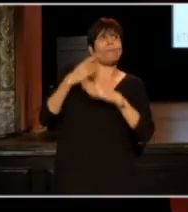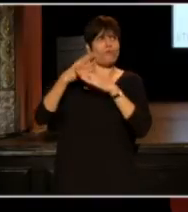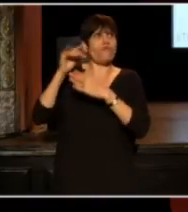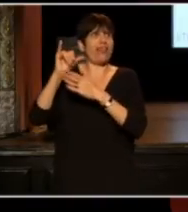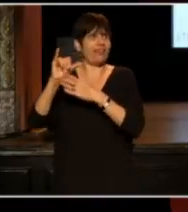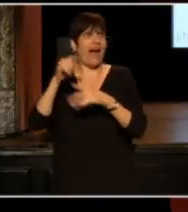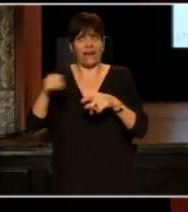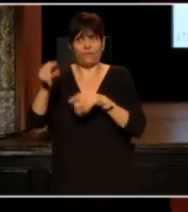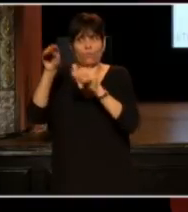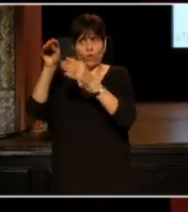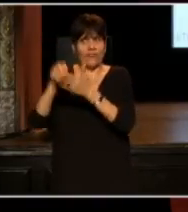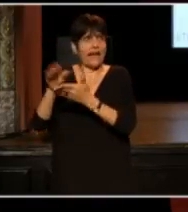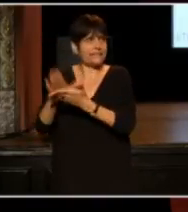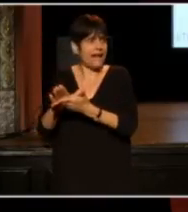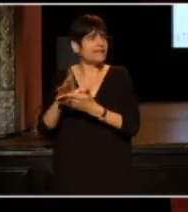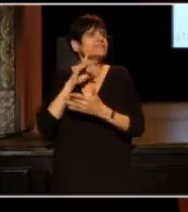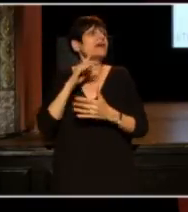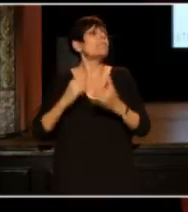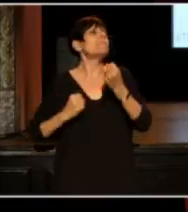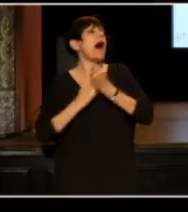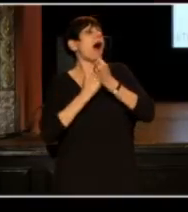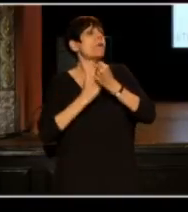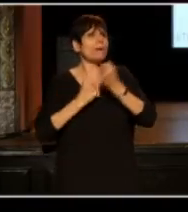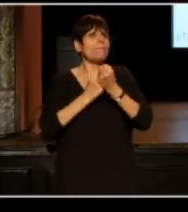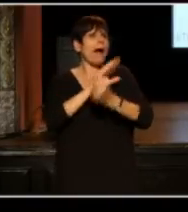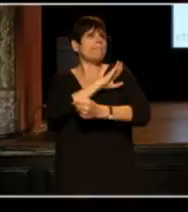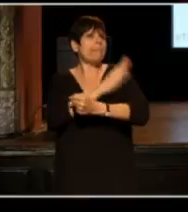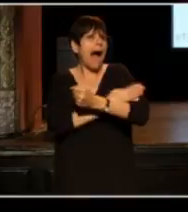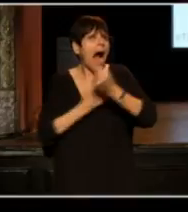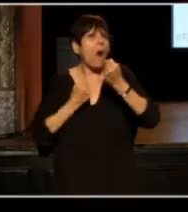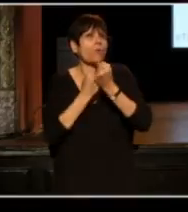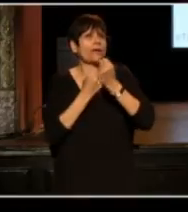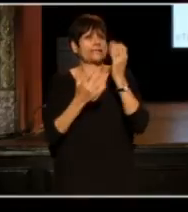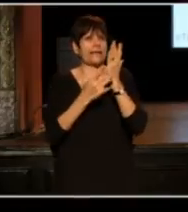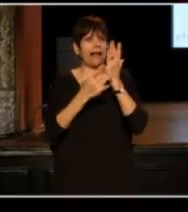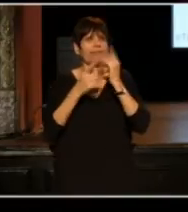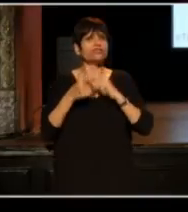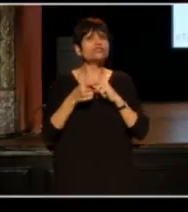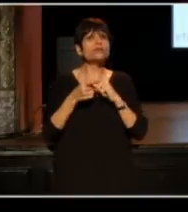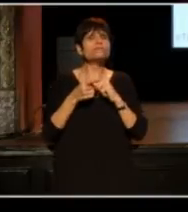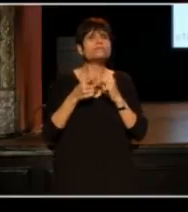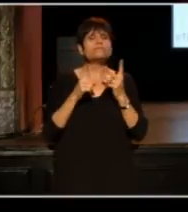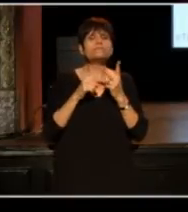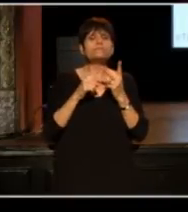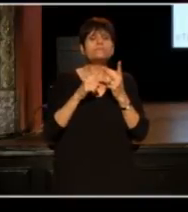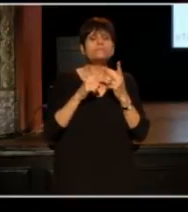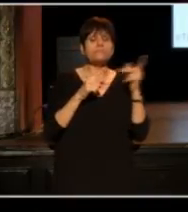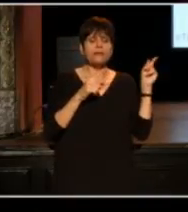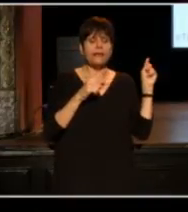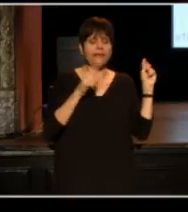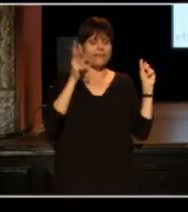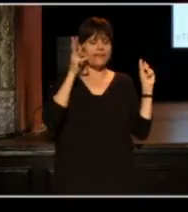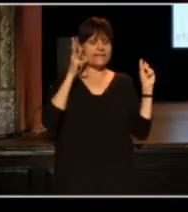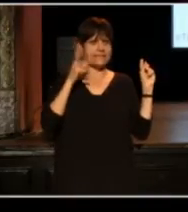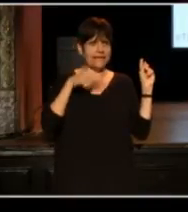So it's empowering. It's empowering technology. And then, there's these guys who build "Got This Thing".